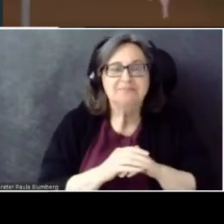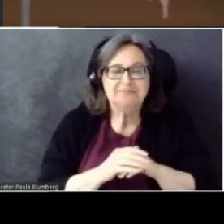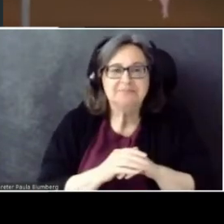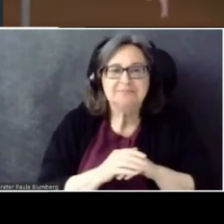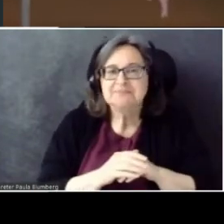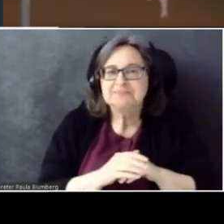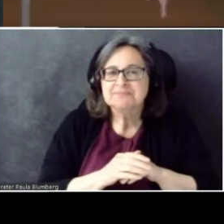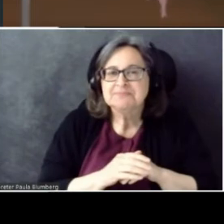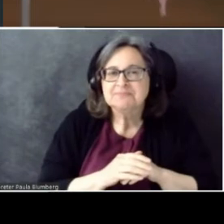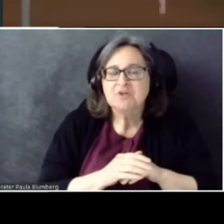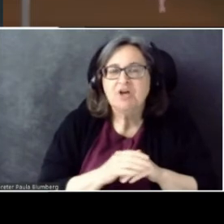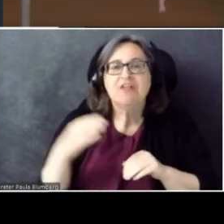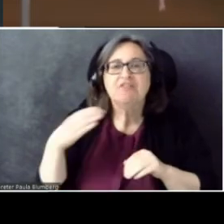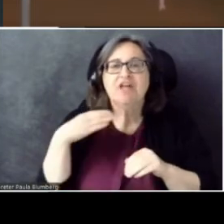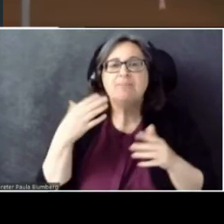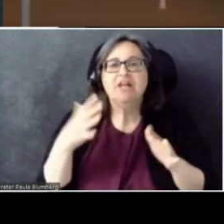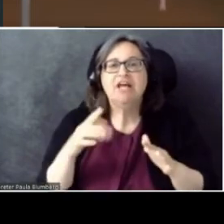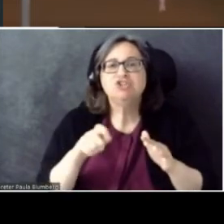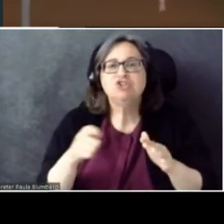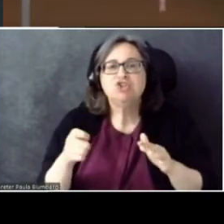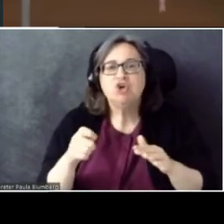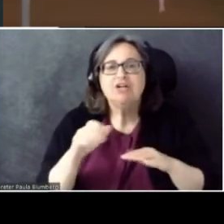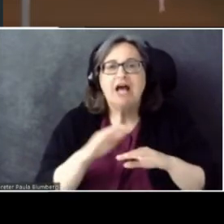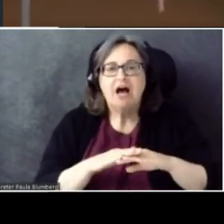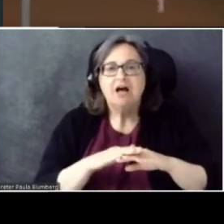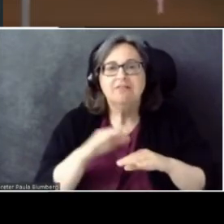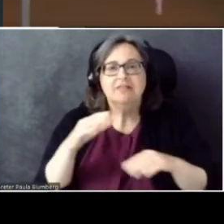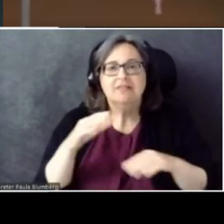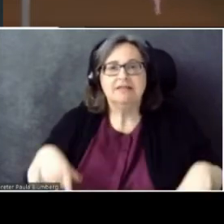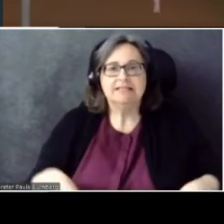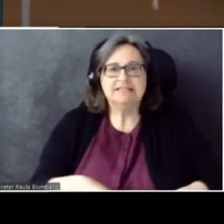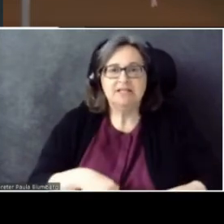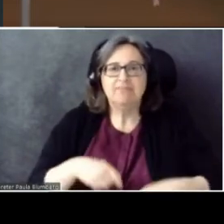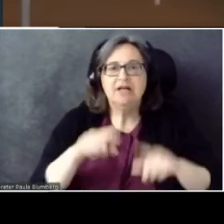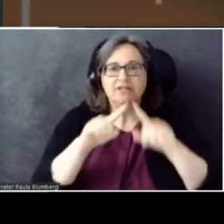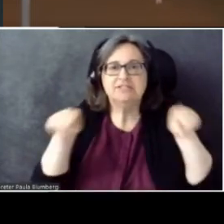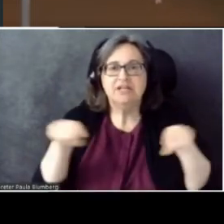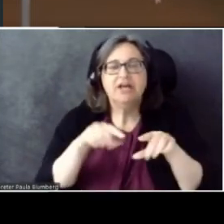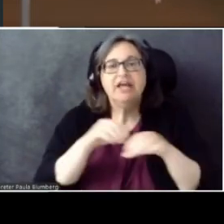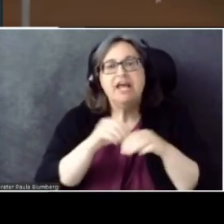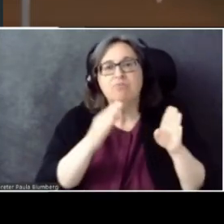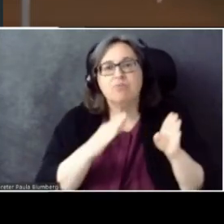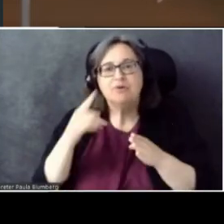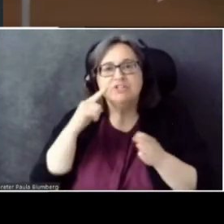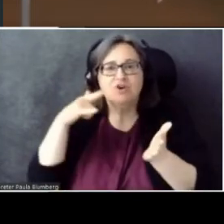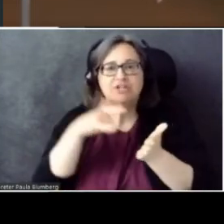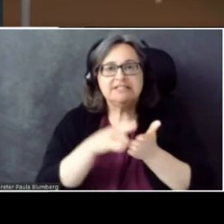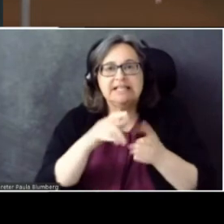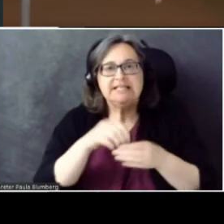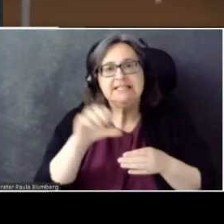The captain has turned on the seatbelt sign in preparation for our descent into the Seattle area. Yeah.